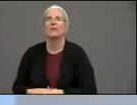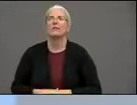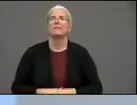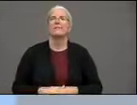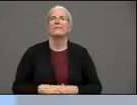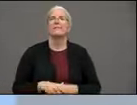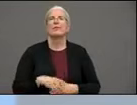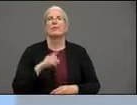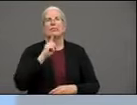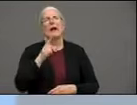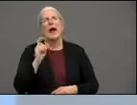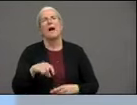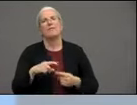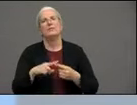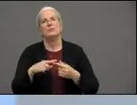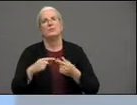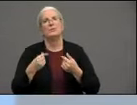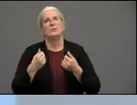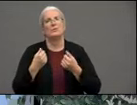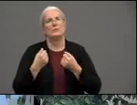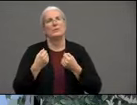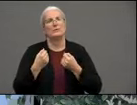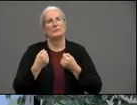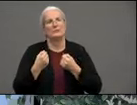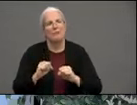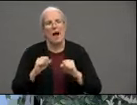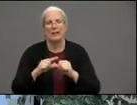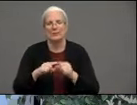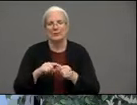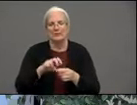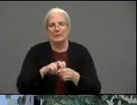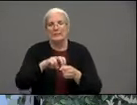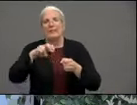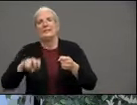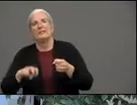the box that you're in to learn. LL: So what are you hearing from teachers and